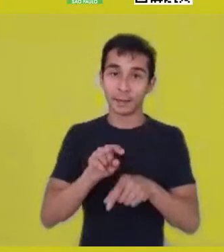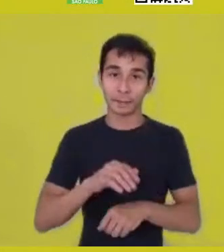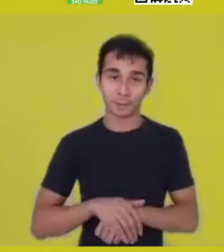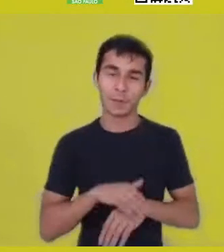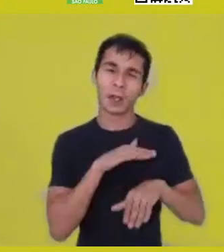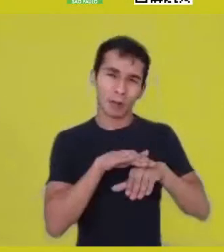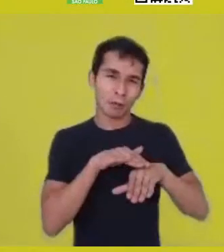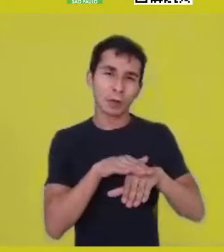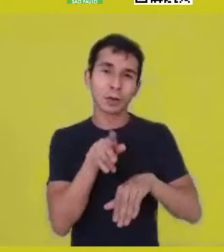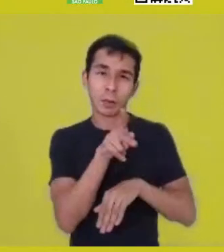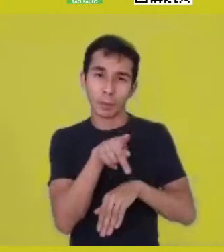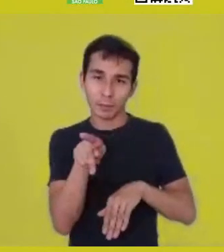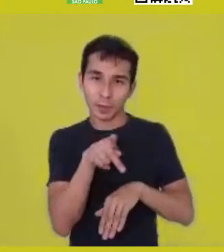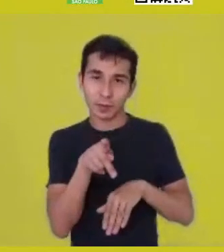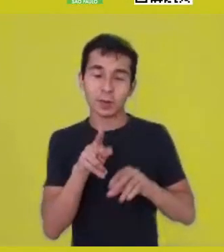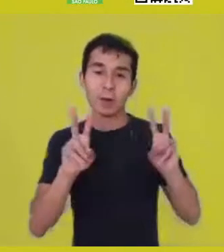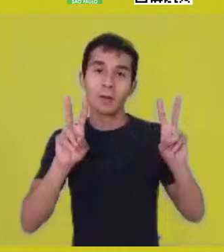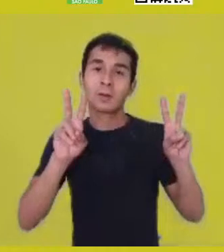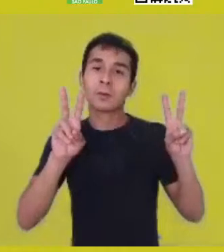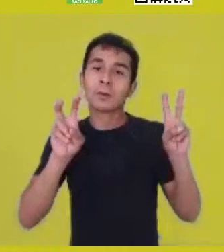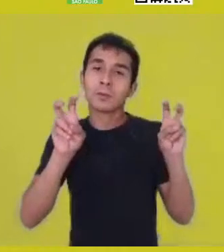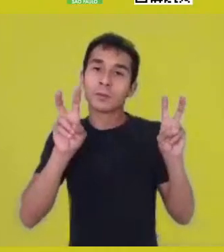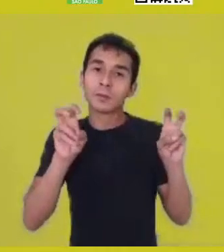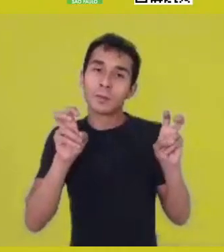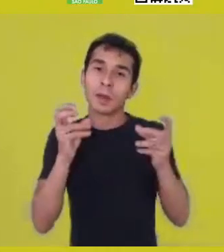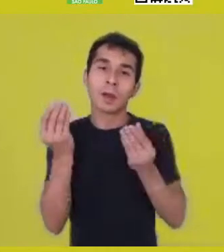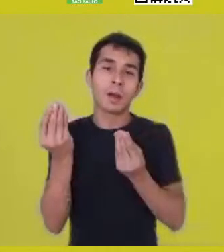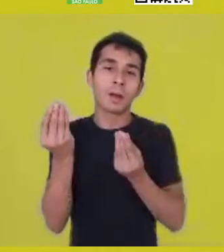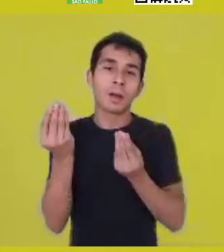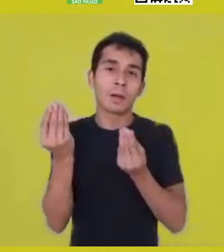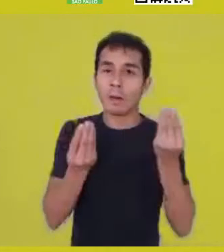in this sharing, this sense of a sharing organization